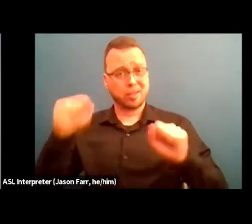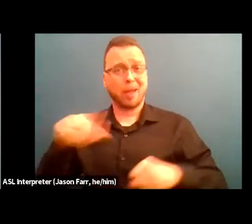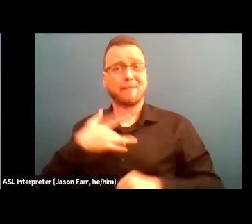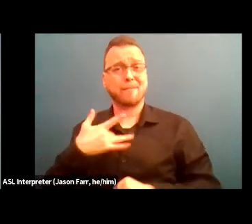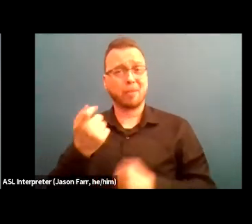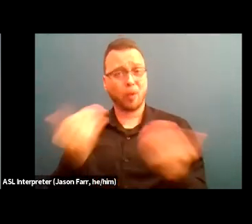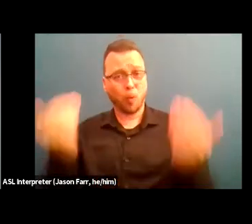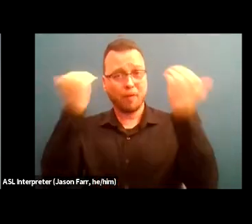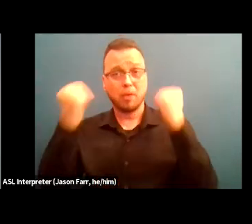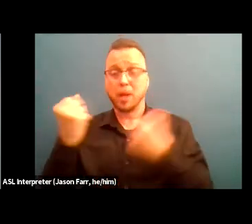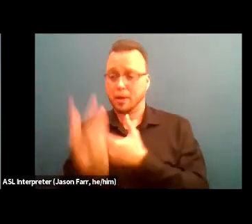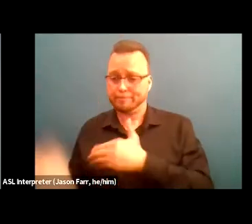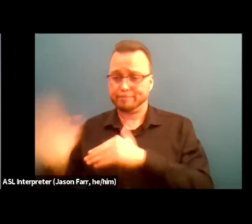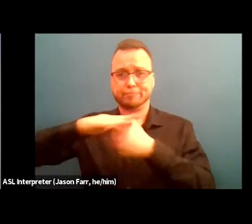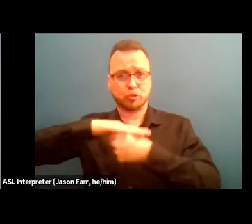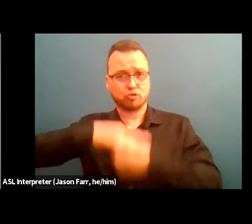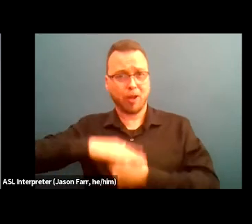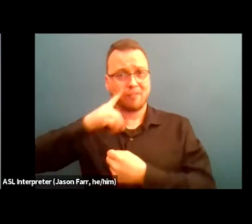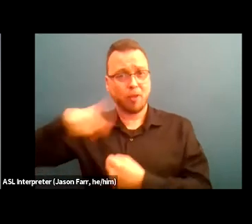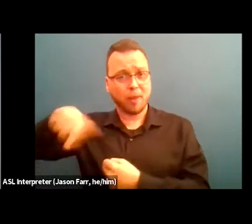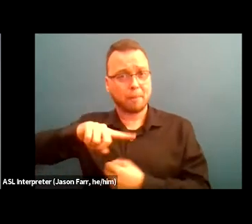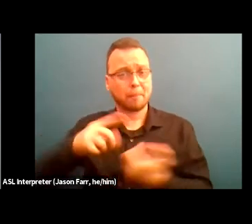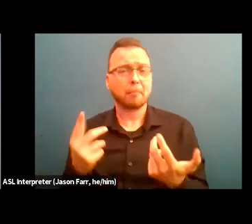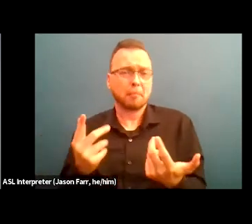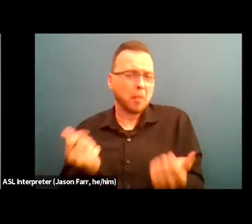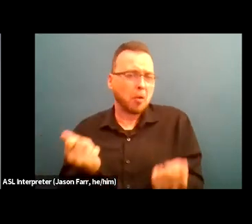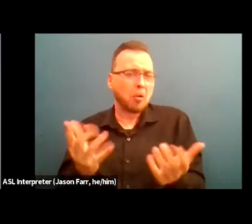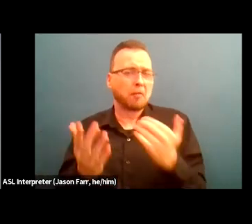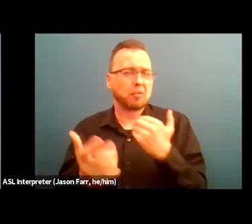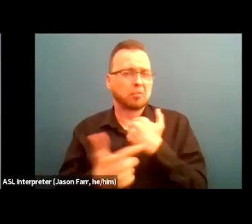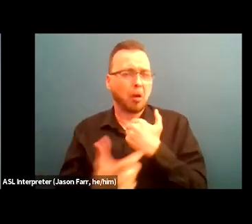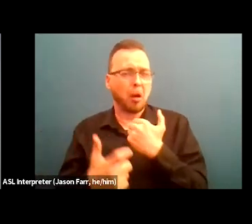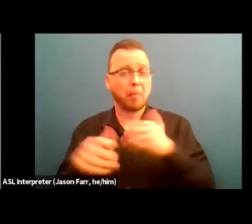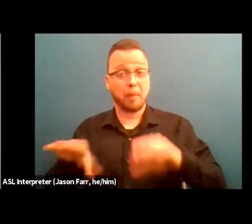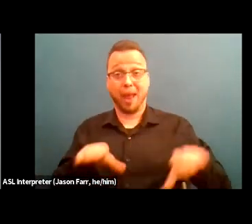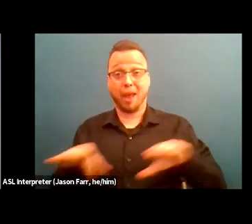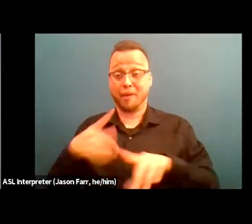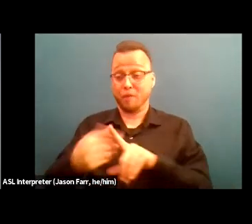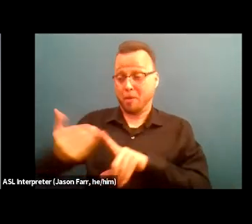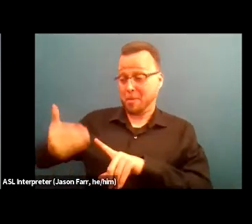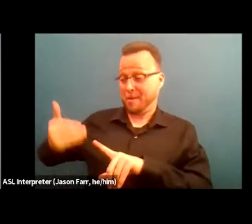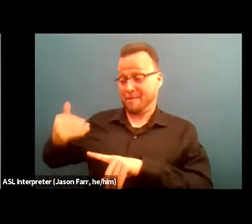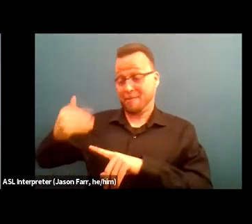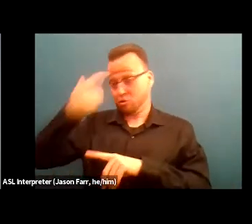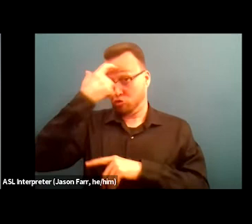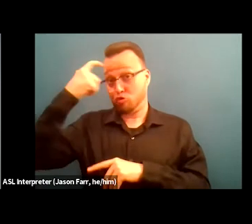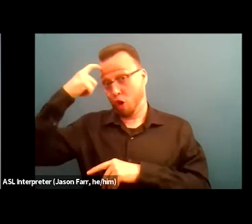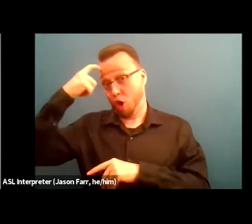It can be stressful for them. And a lot of times, you know, behaviors from previous traumas or whatnot can reoccur